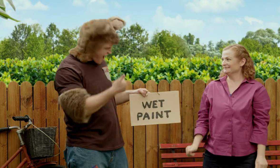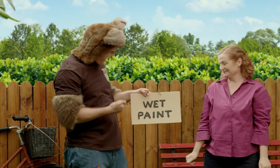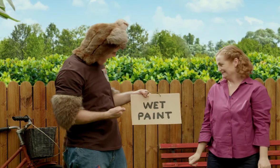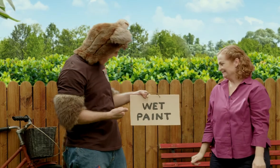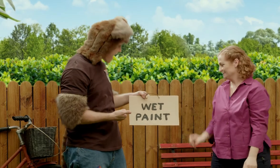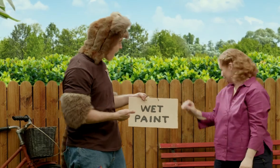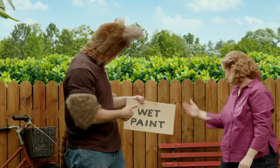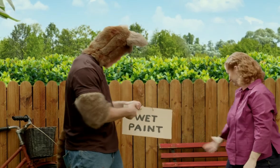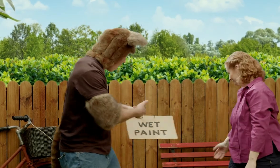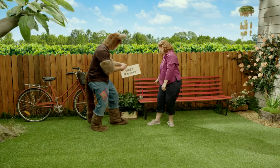Oh, okay!